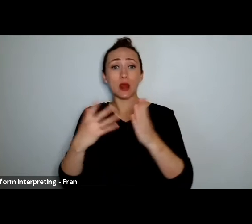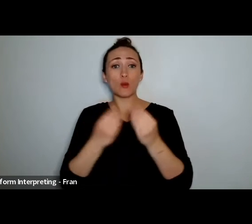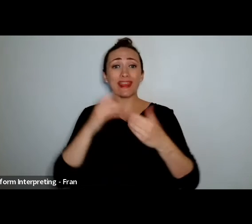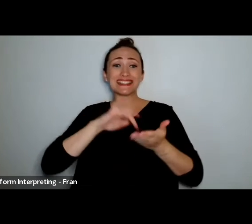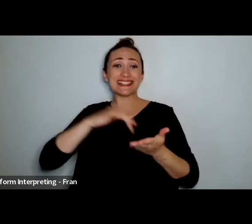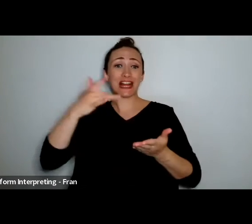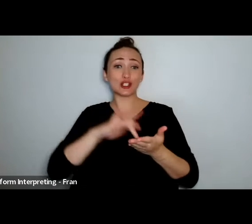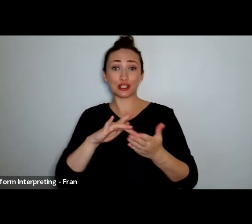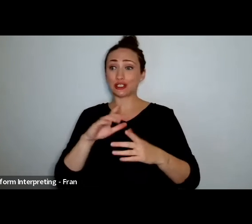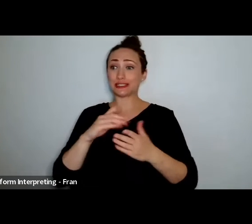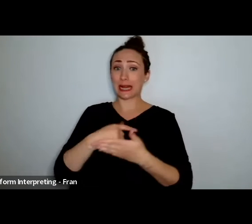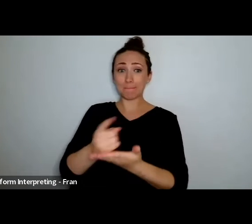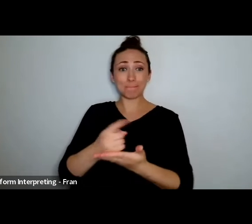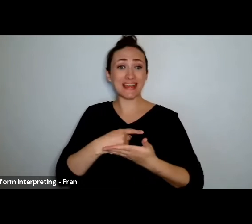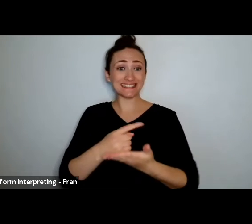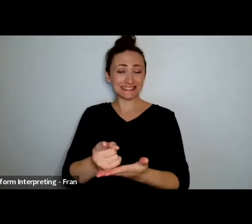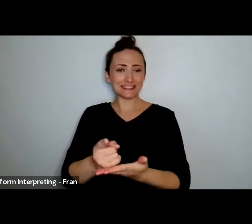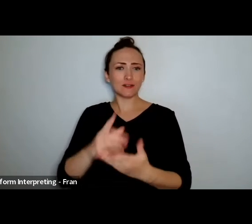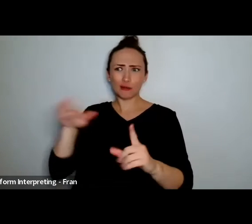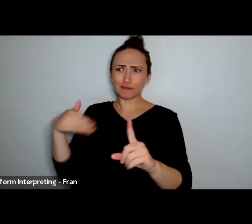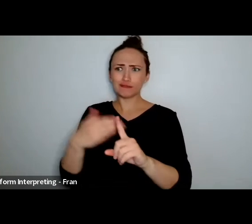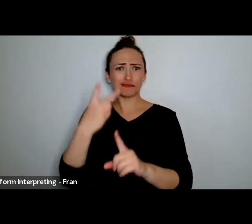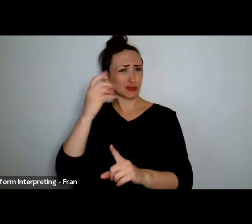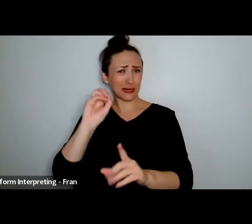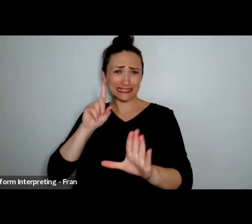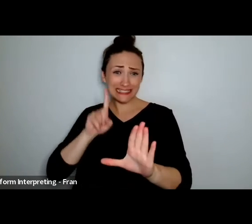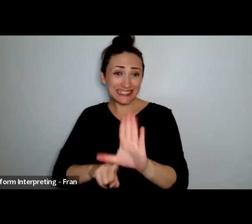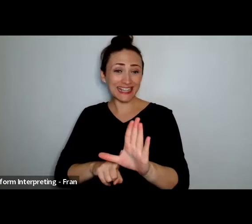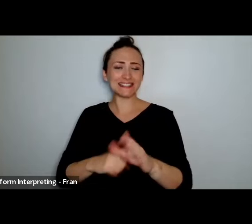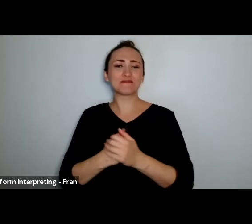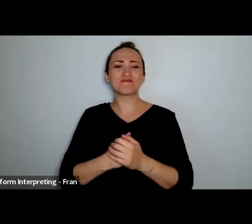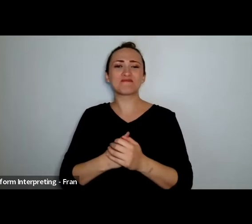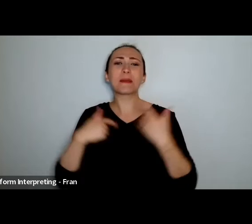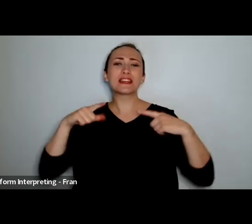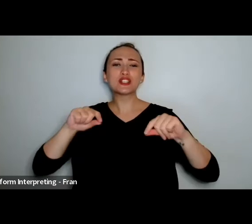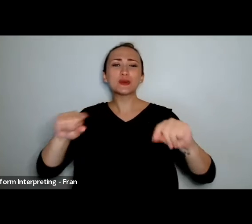involved with the arts industry since I was in my teens and also I'm on the Artistic Direction